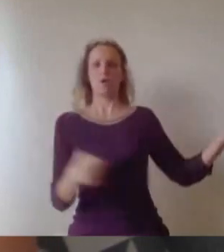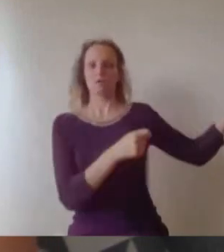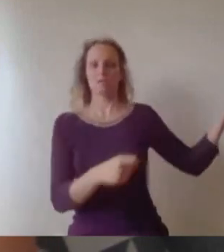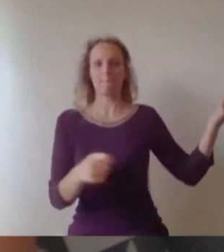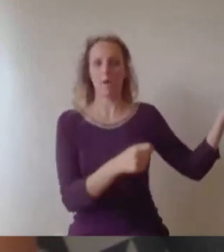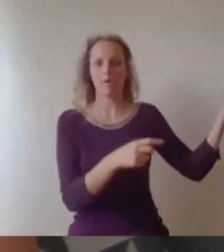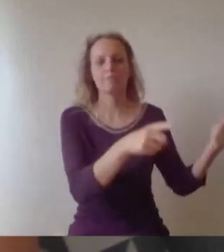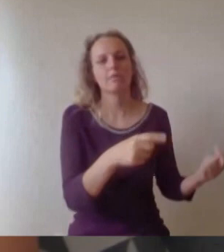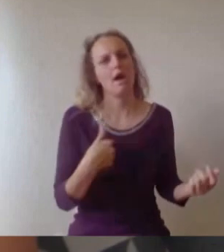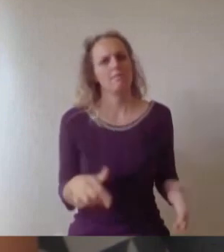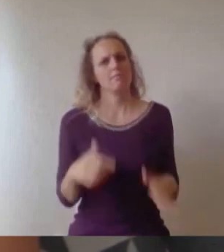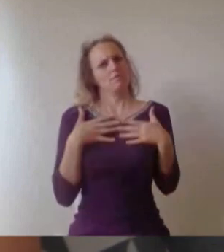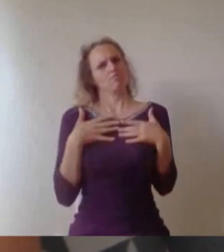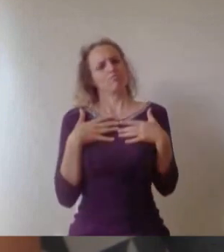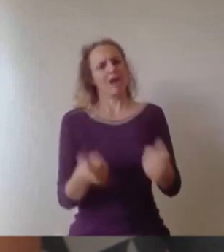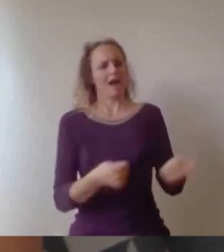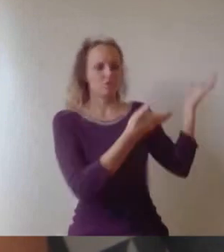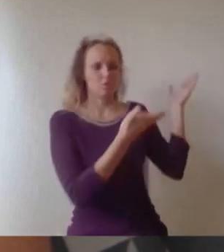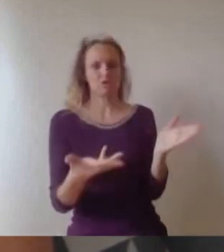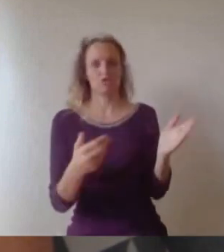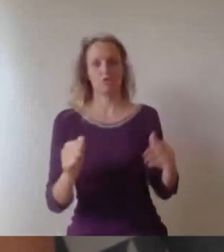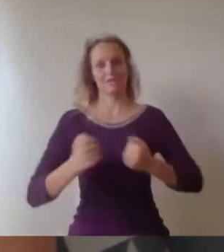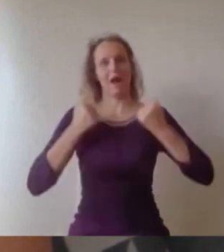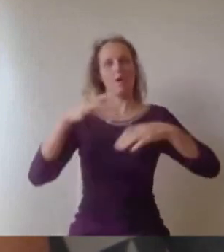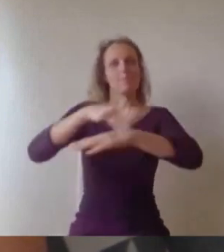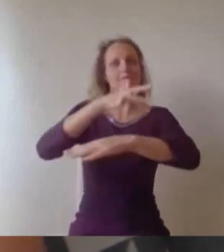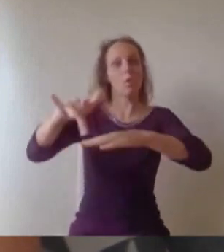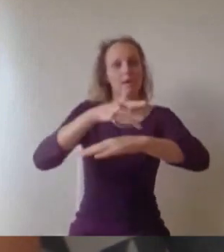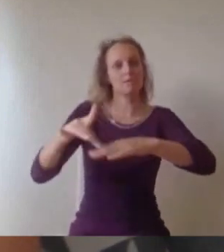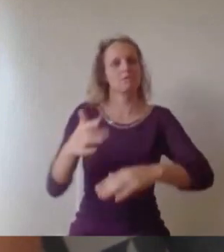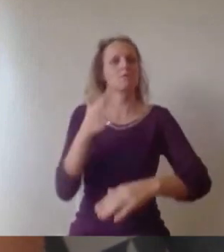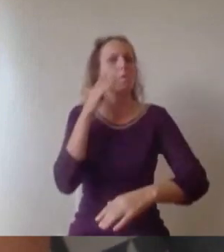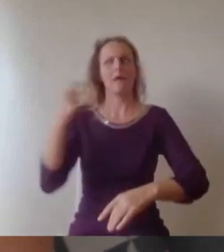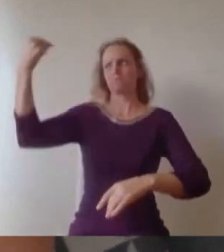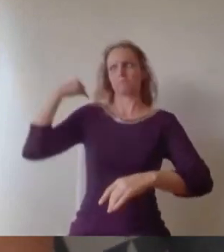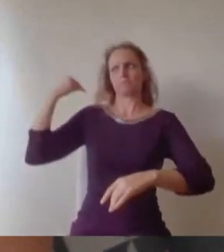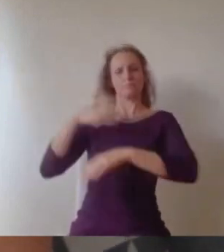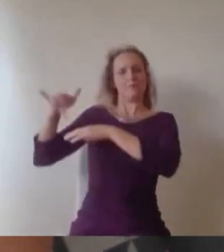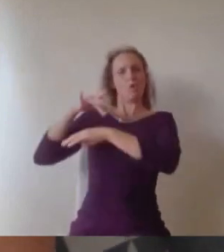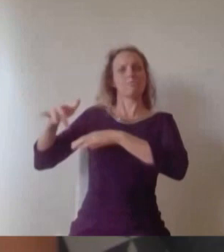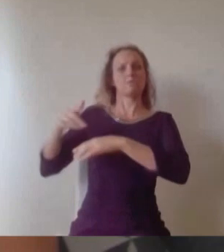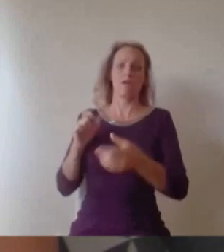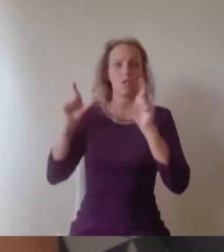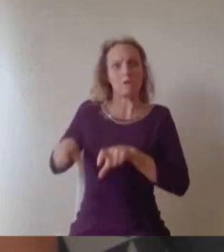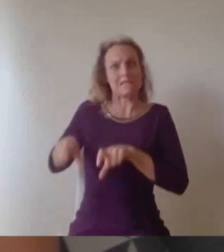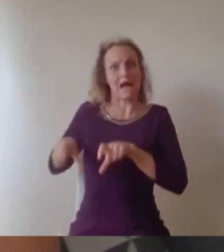University Singers during lockdown. We are saying goodbye to a large number of final year students from across all faculties this year and